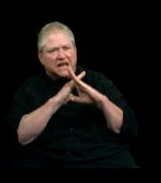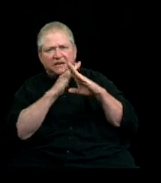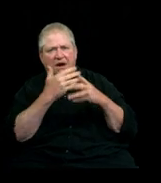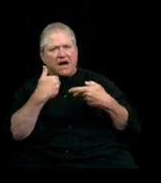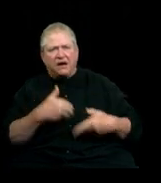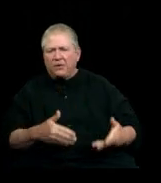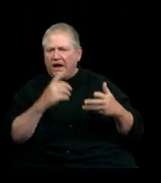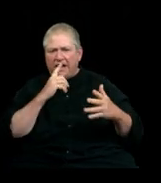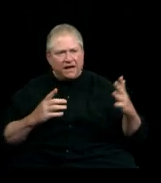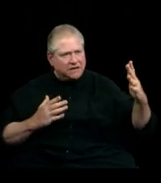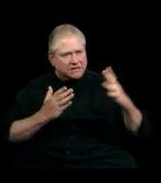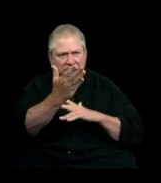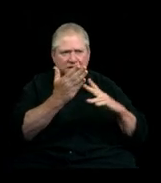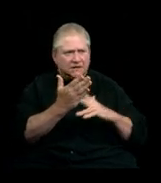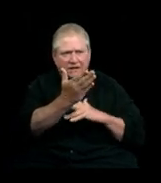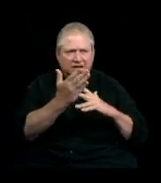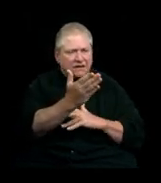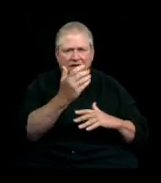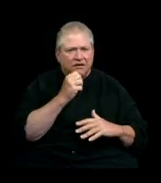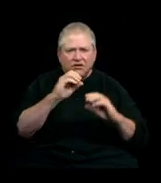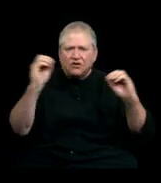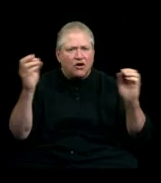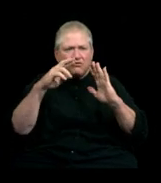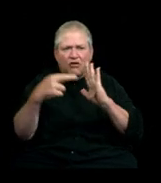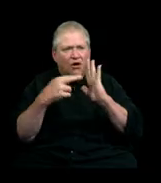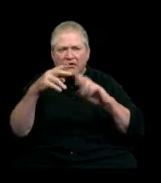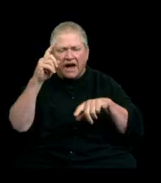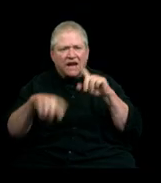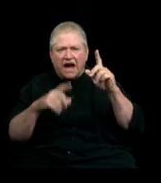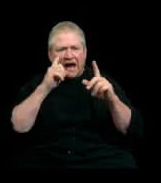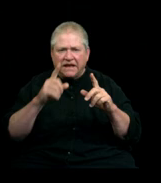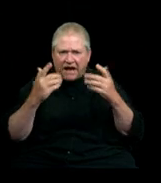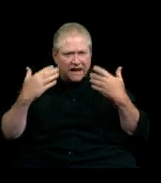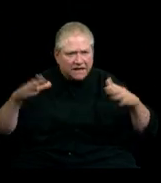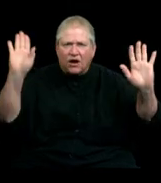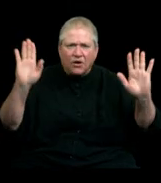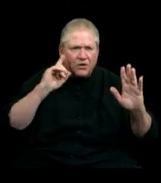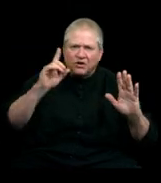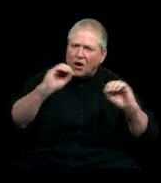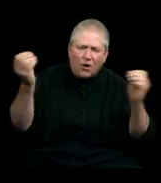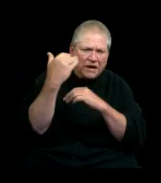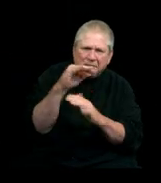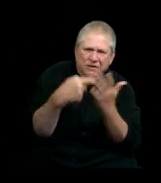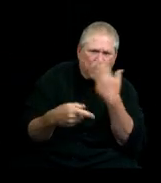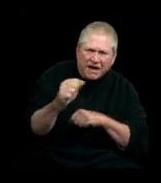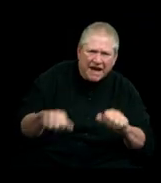No wall that I can't break through And no limits to what I can do